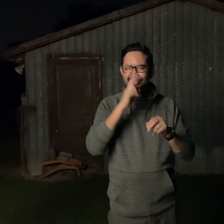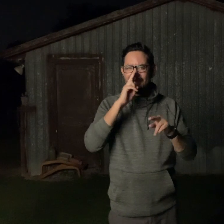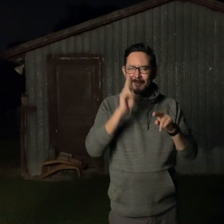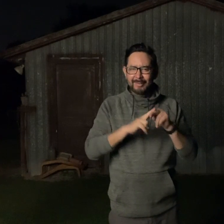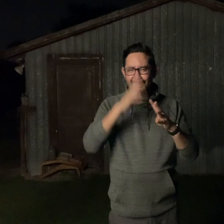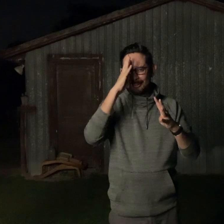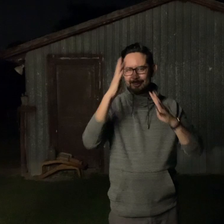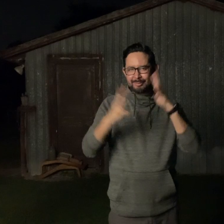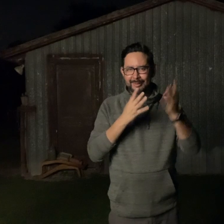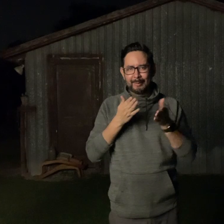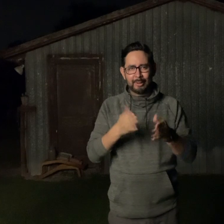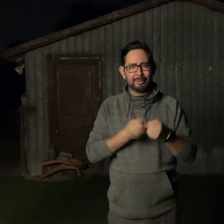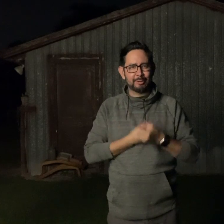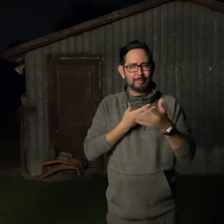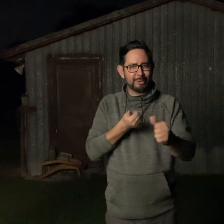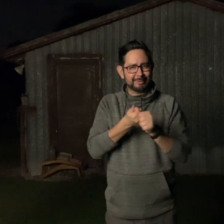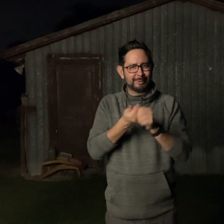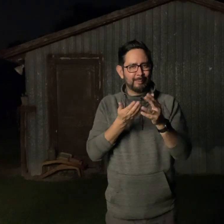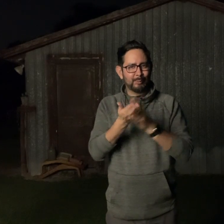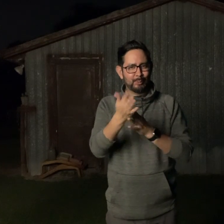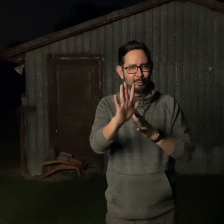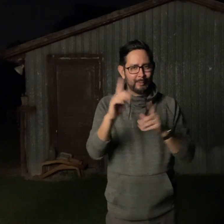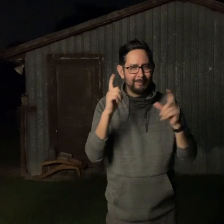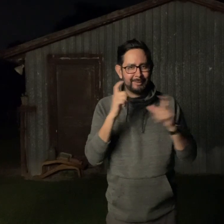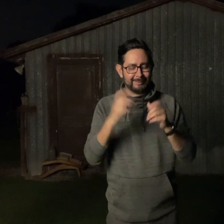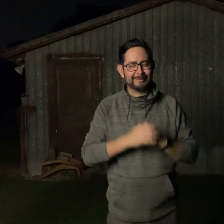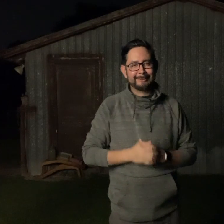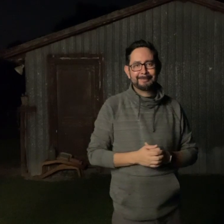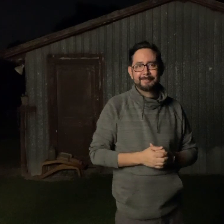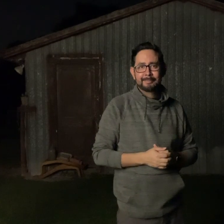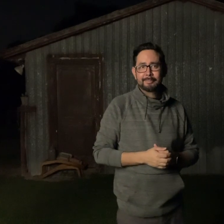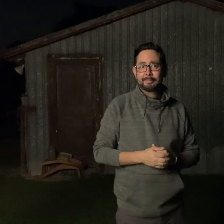It's really cool and a lot of fun and a creative way to express yourself through photography.